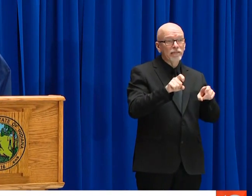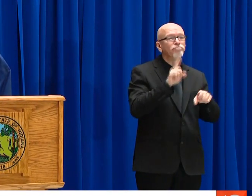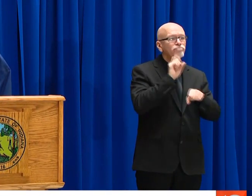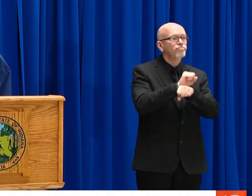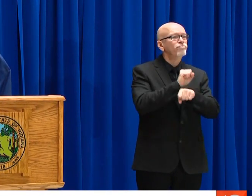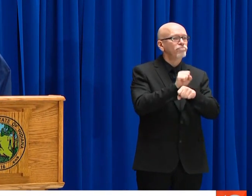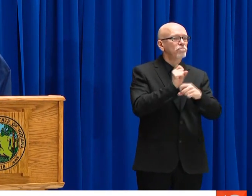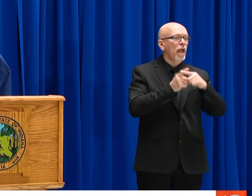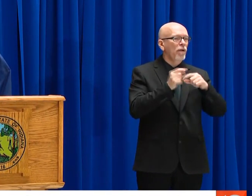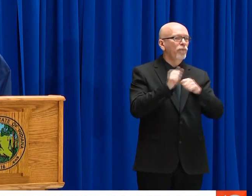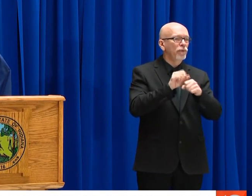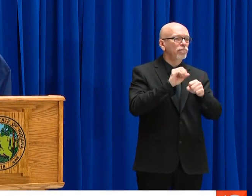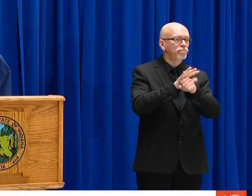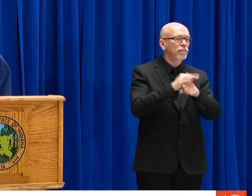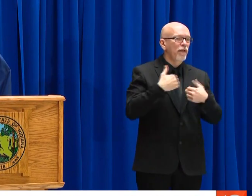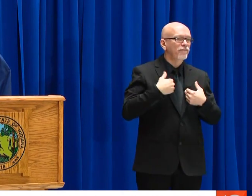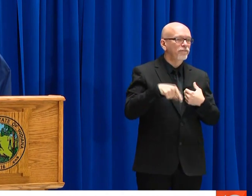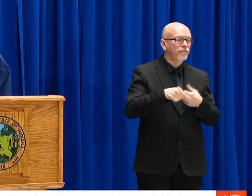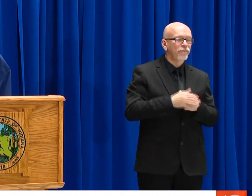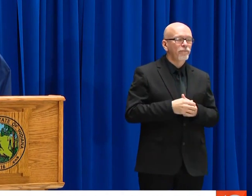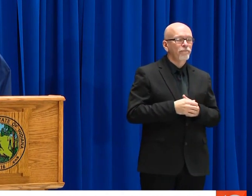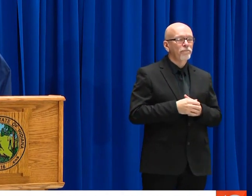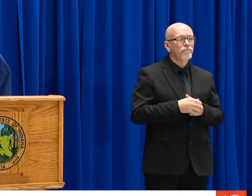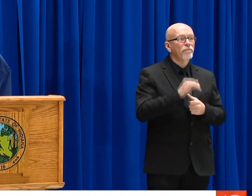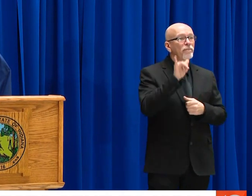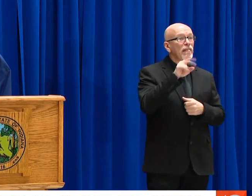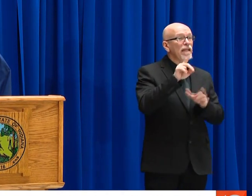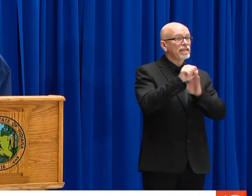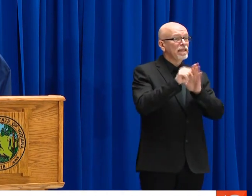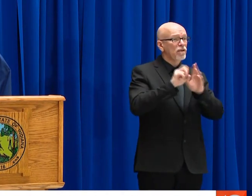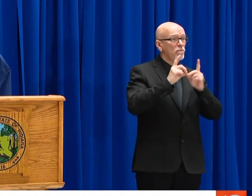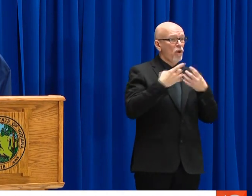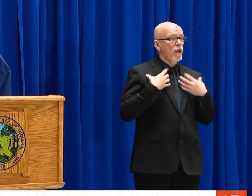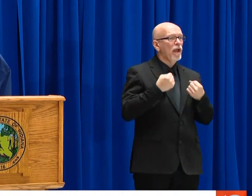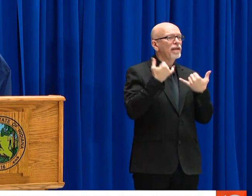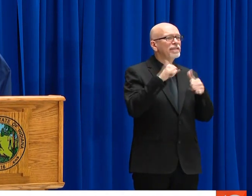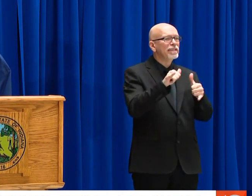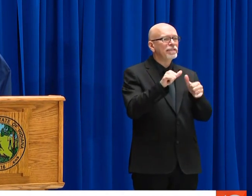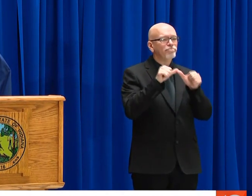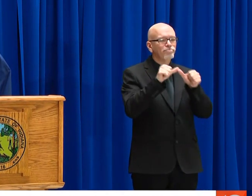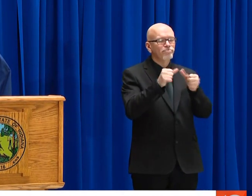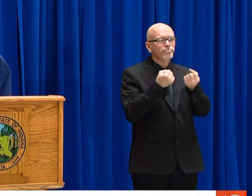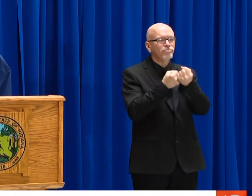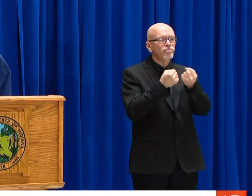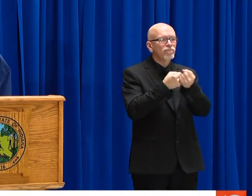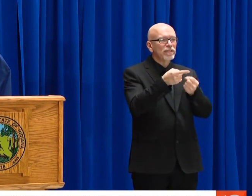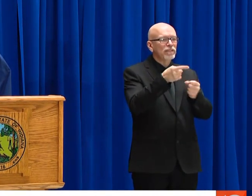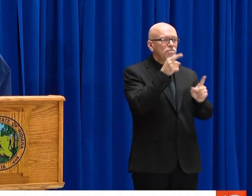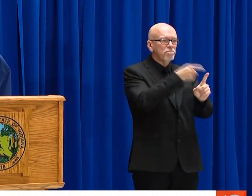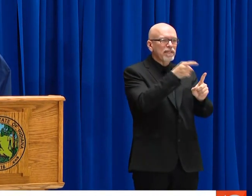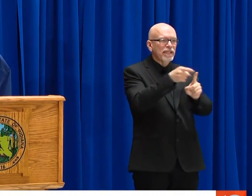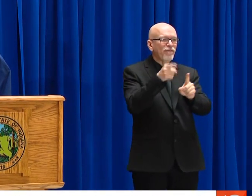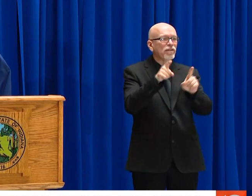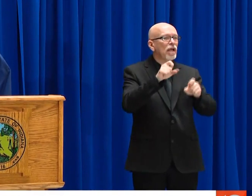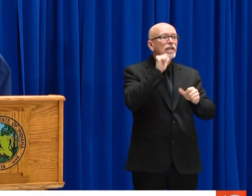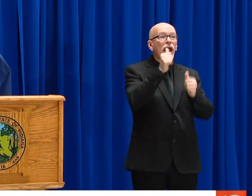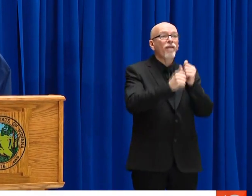QUEST AND OTHER PRIVATE LABS. OVERALL ABOUT 13 PERCENT OF OUR TESTS ARE COMING BACK POSITIVE.